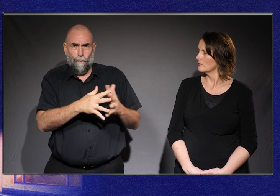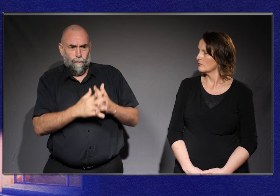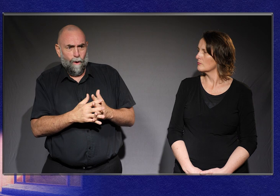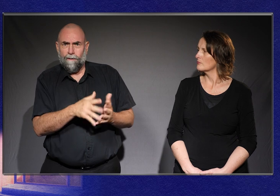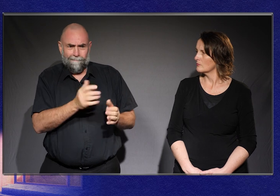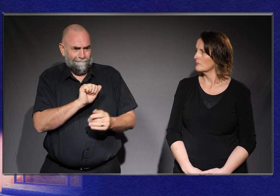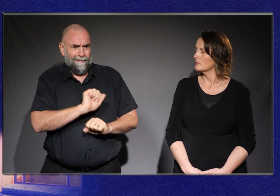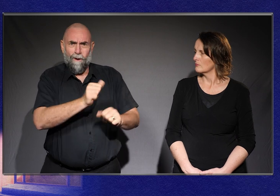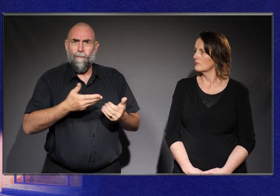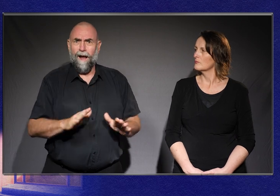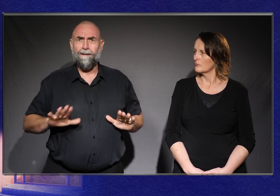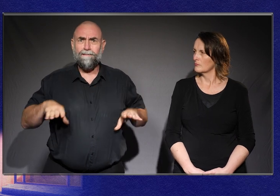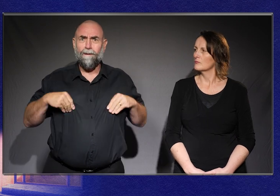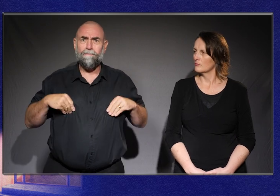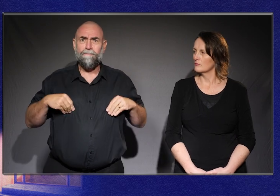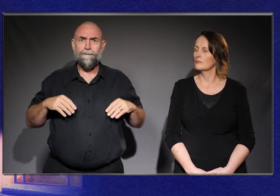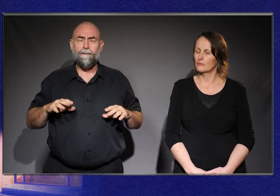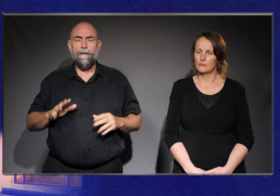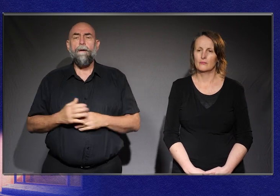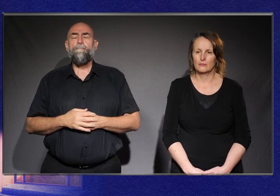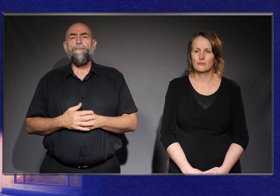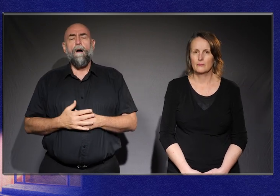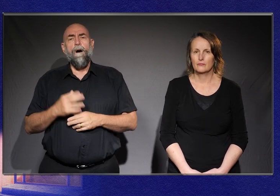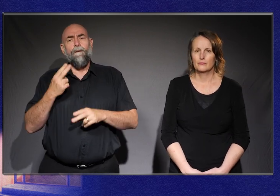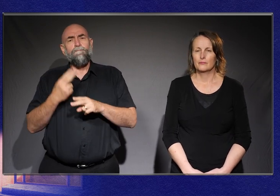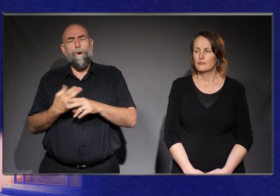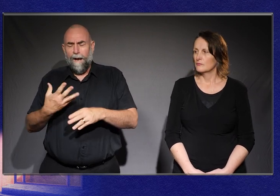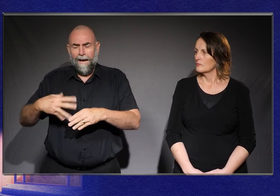The fight for inclusion burns deep inside most people with disability.